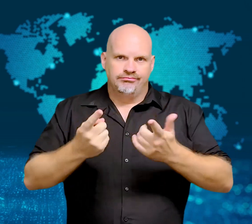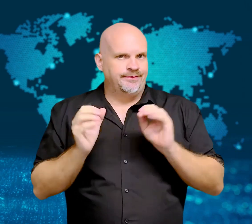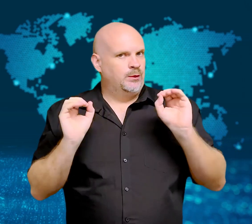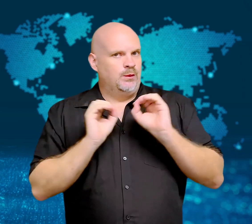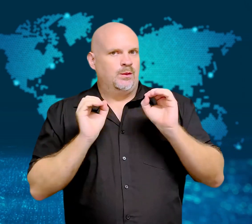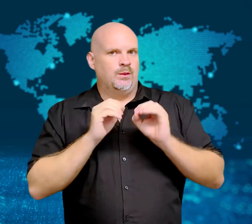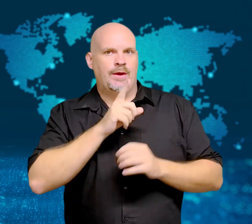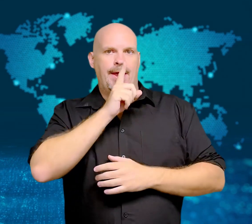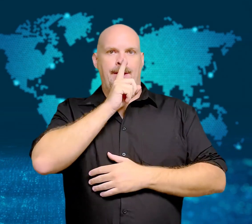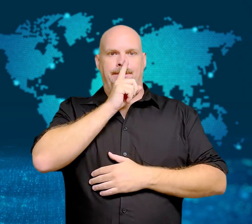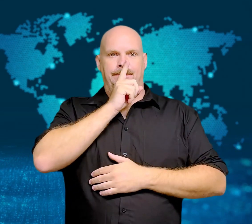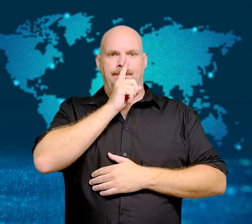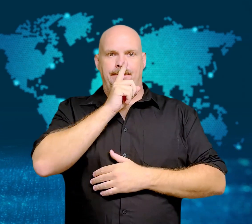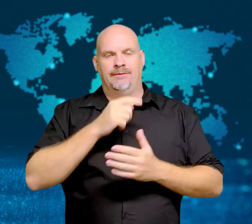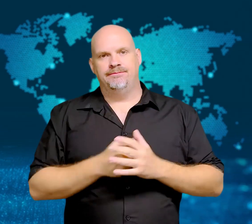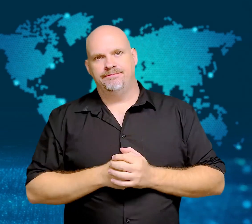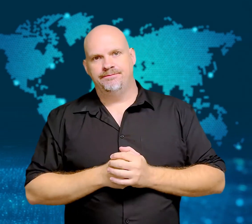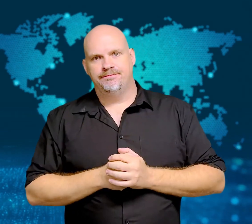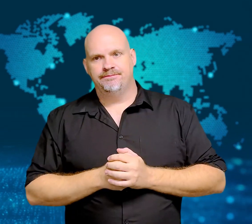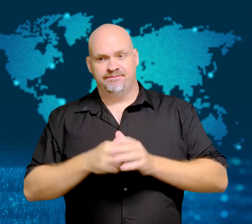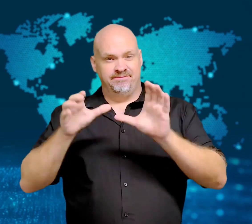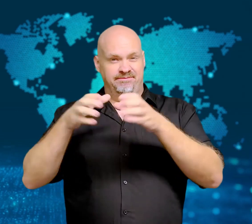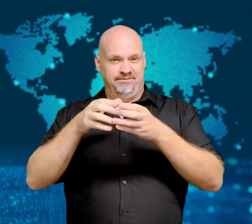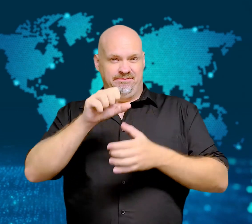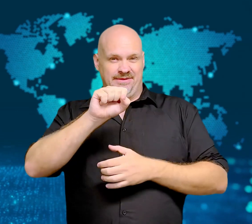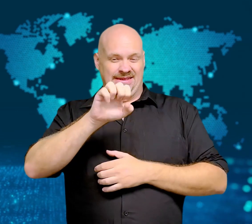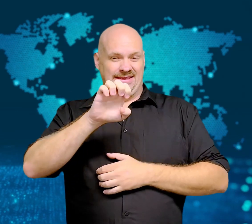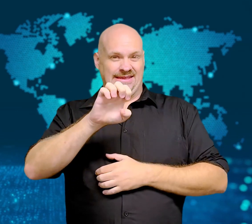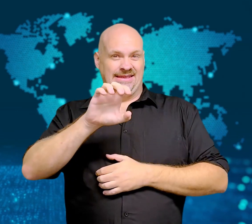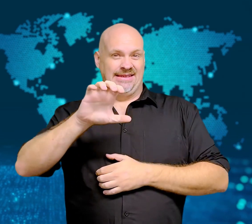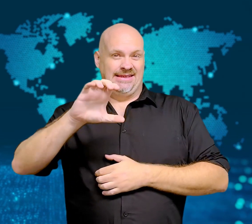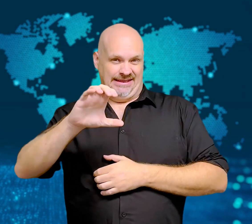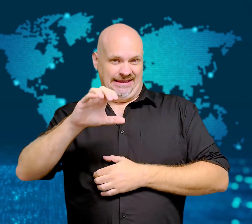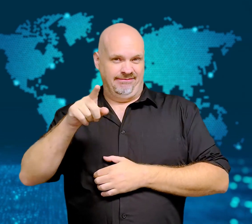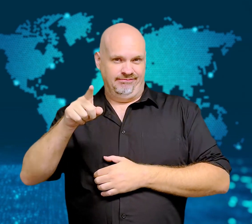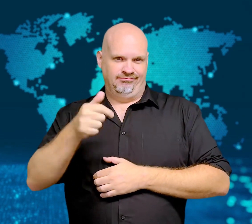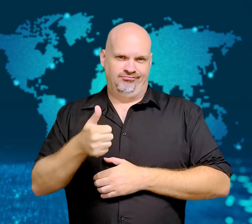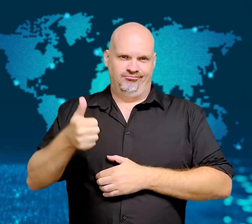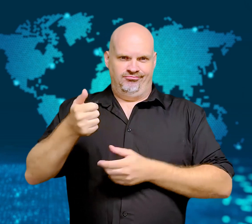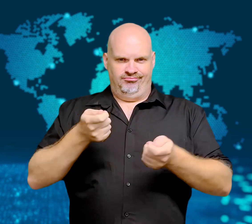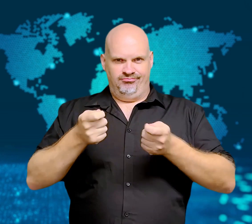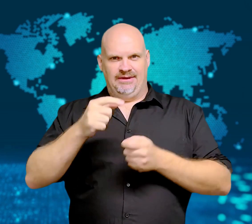the causes of either of those crashes.